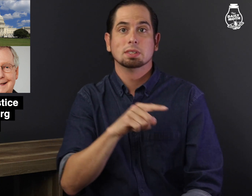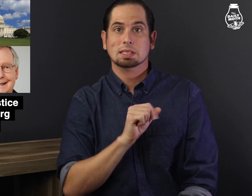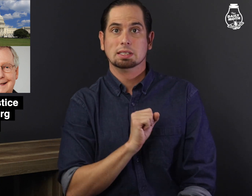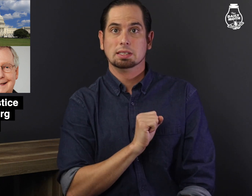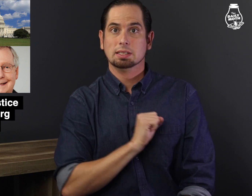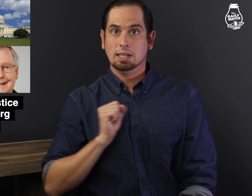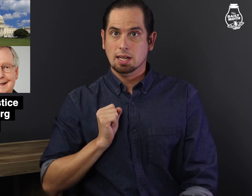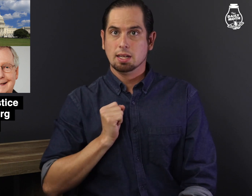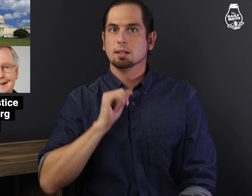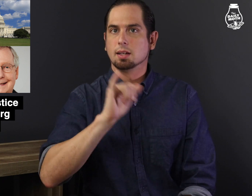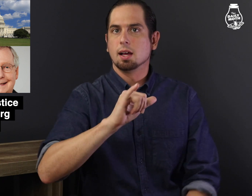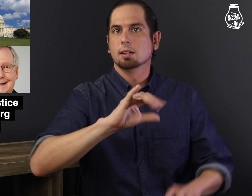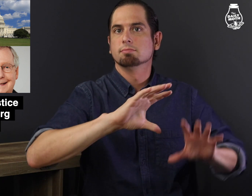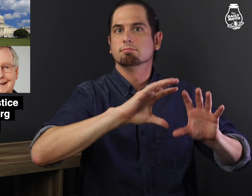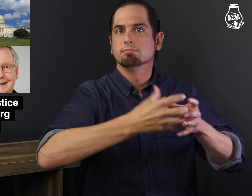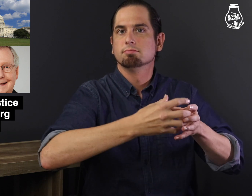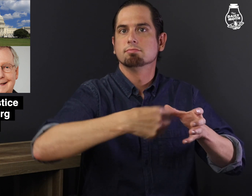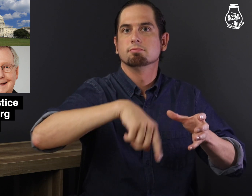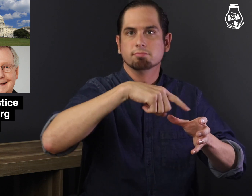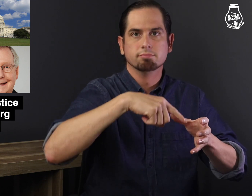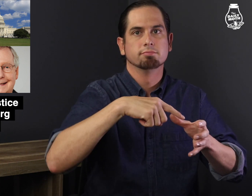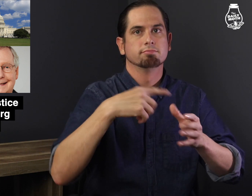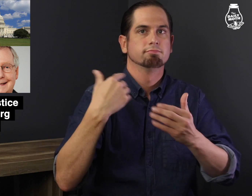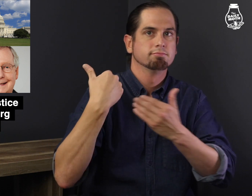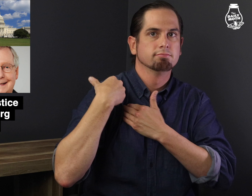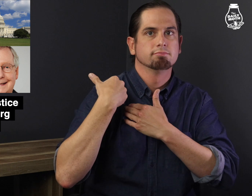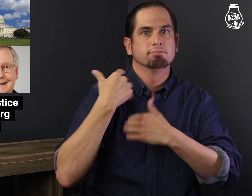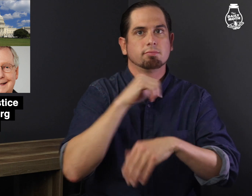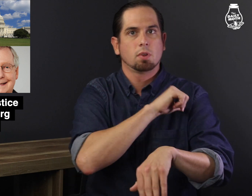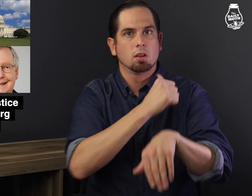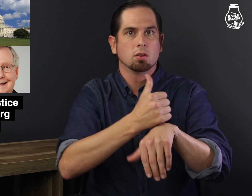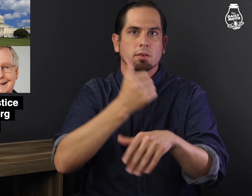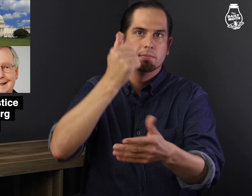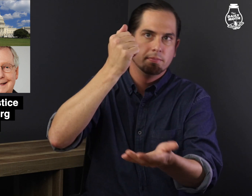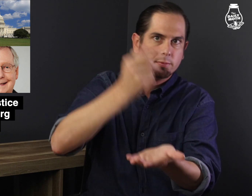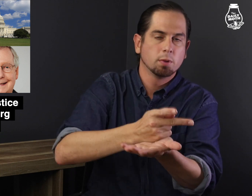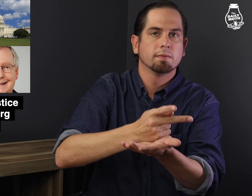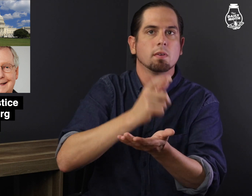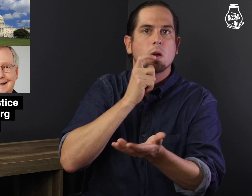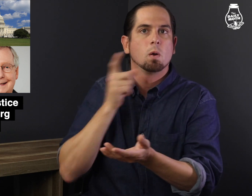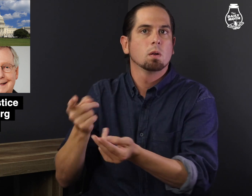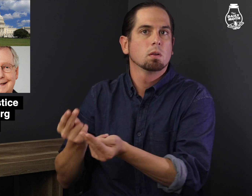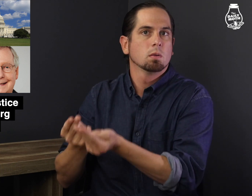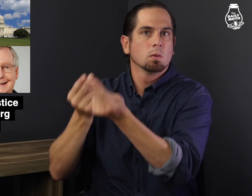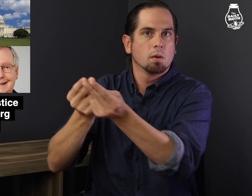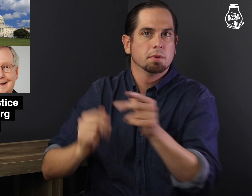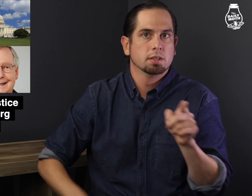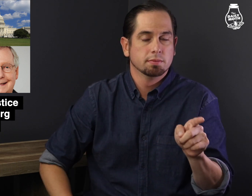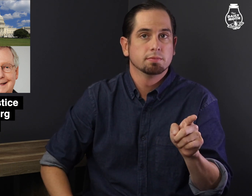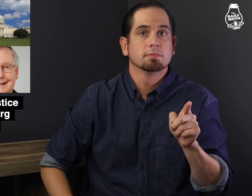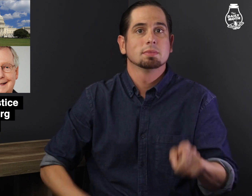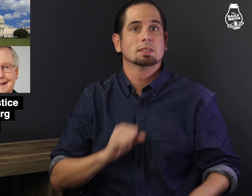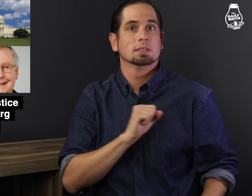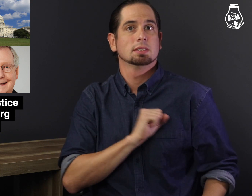The Senate is the body that approves nominees to the Supreme Court.